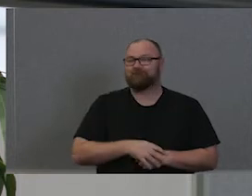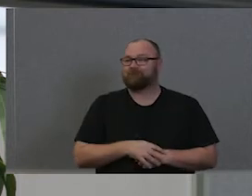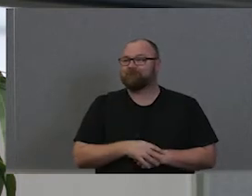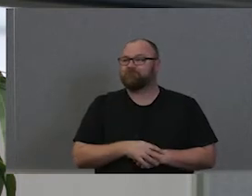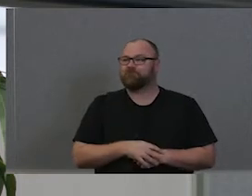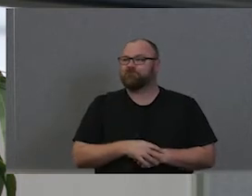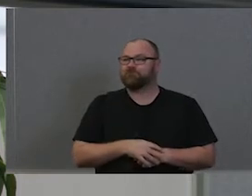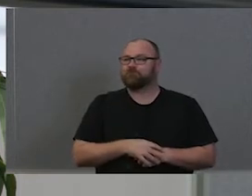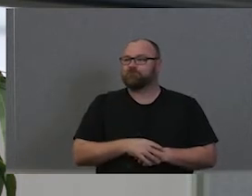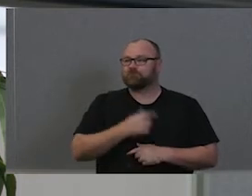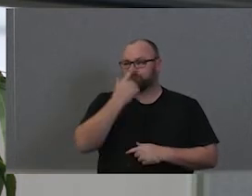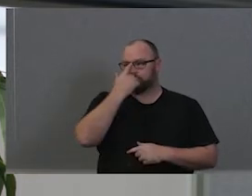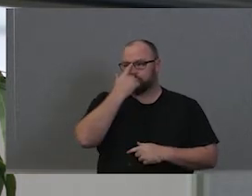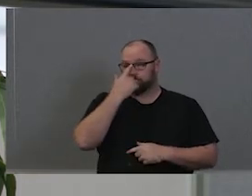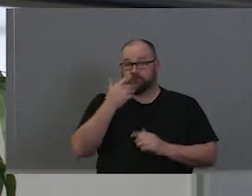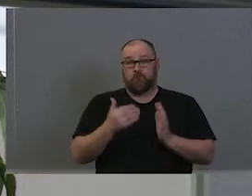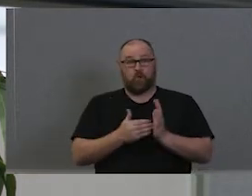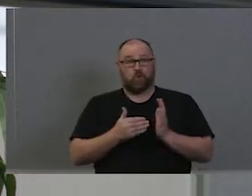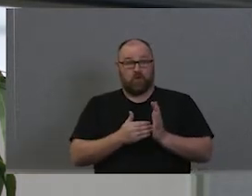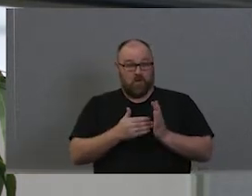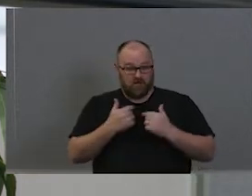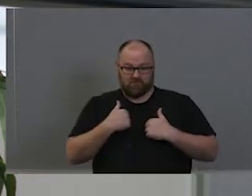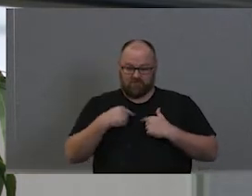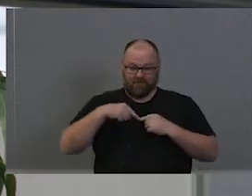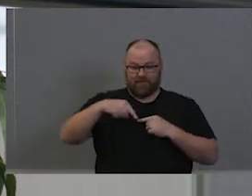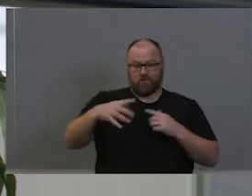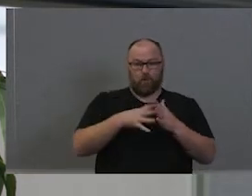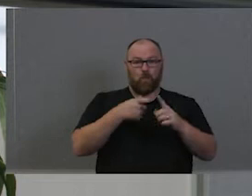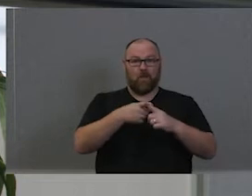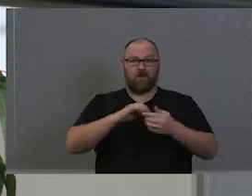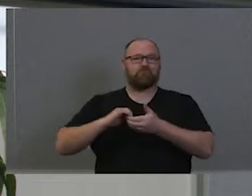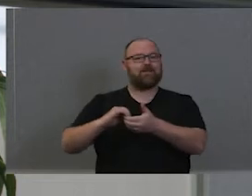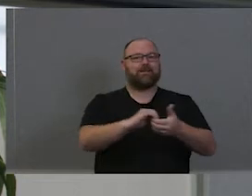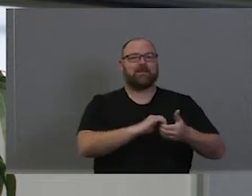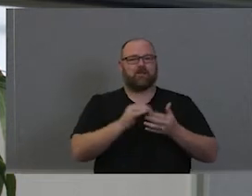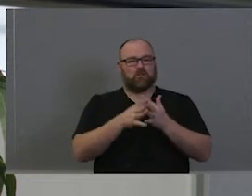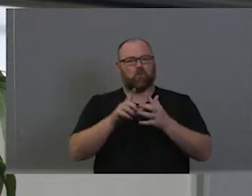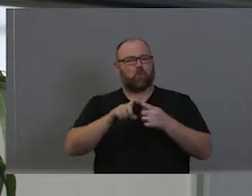Today is part of our Reconciliation Week and Professor Scott was going to mention a few things